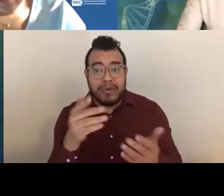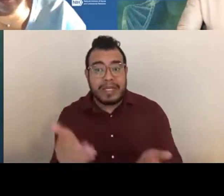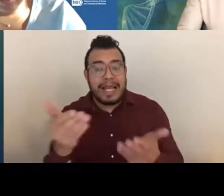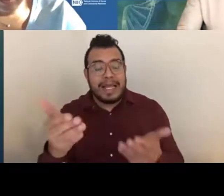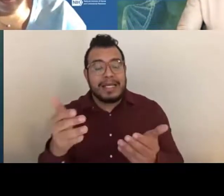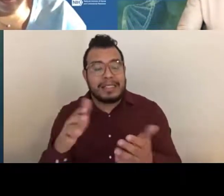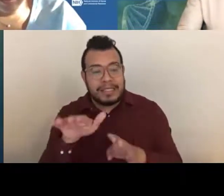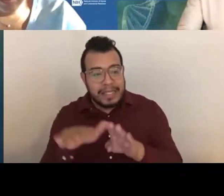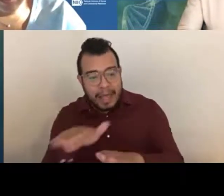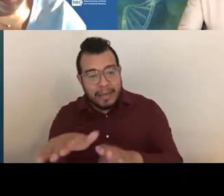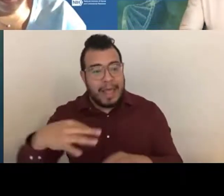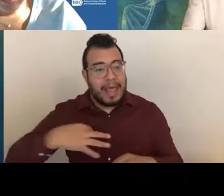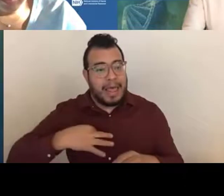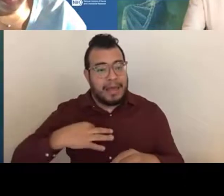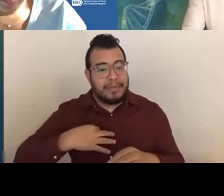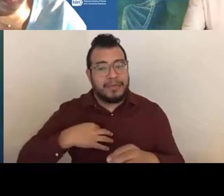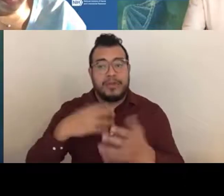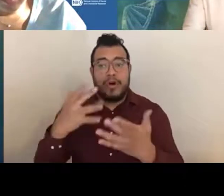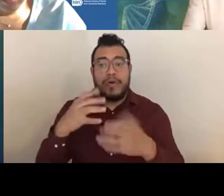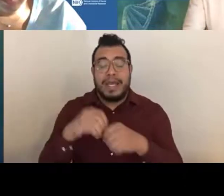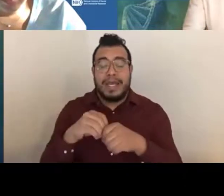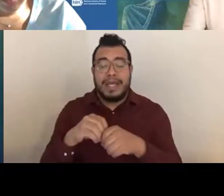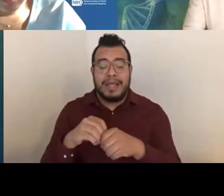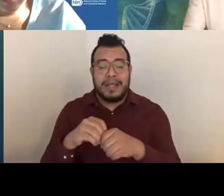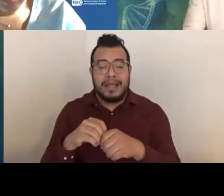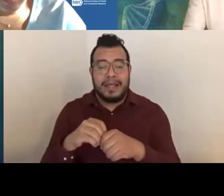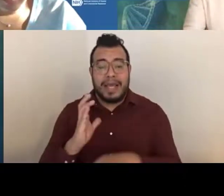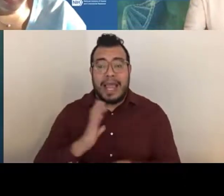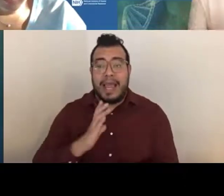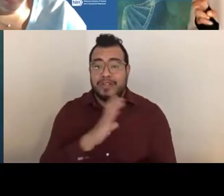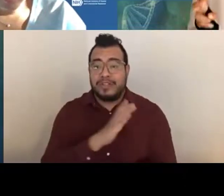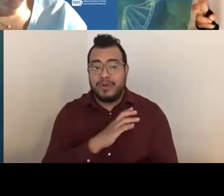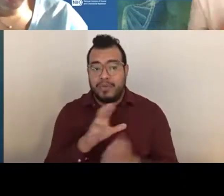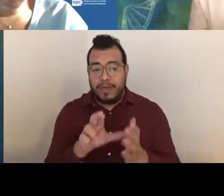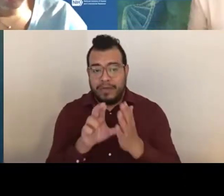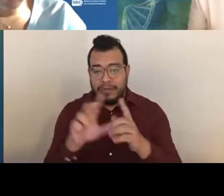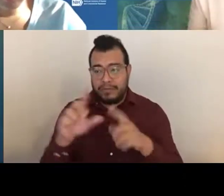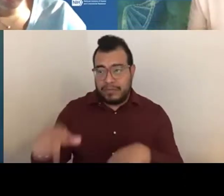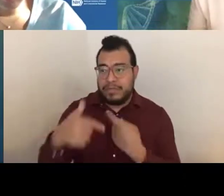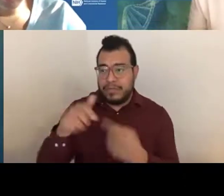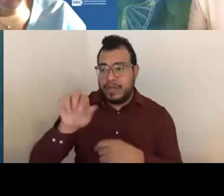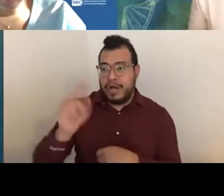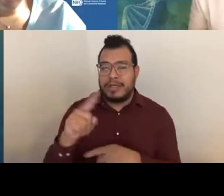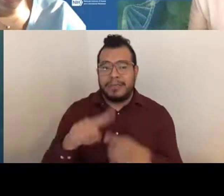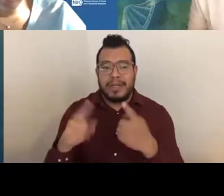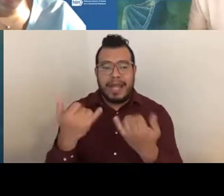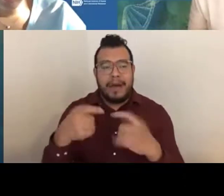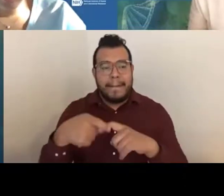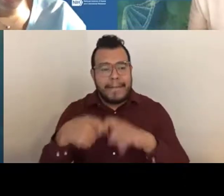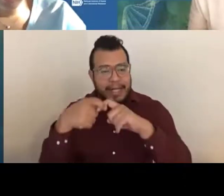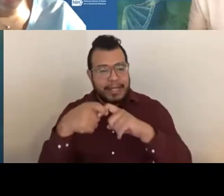that has gone through counsel review since August, but has been pending administrative review and my eRA Commons.